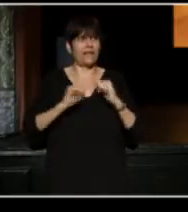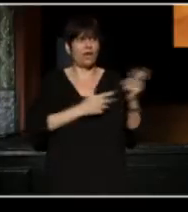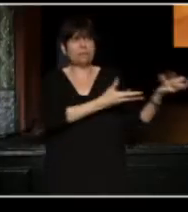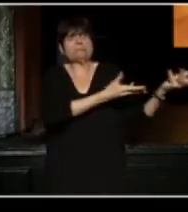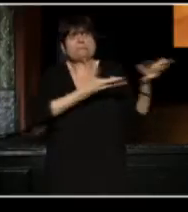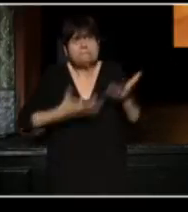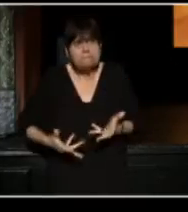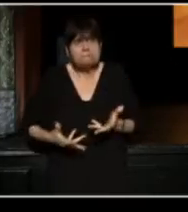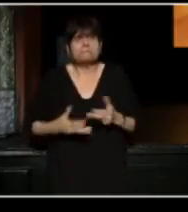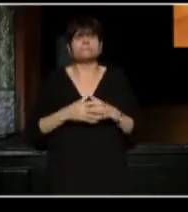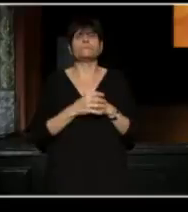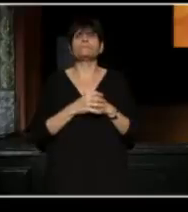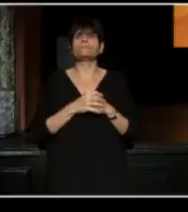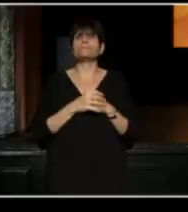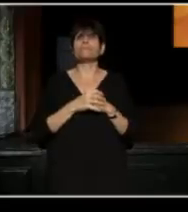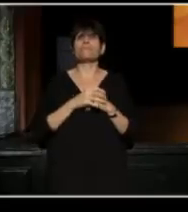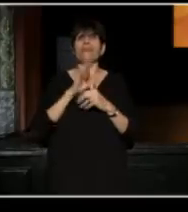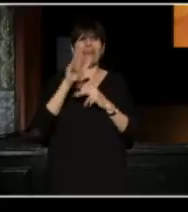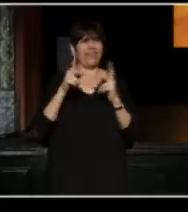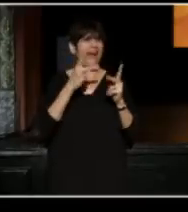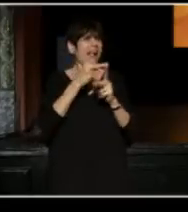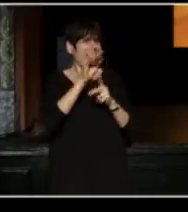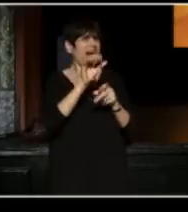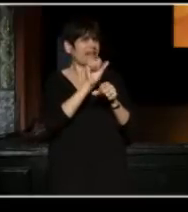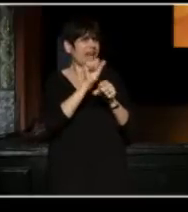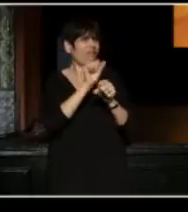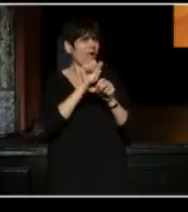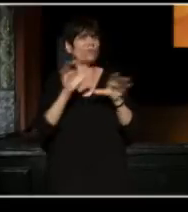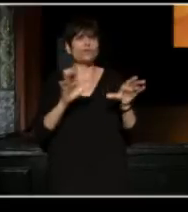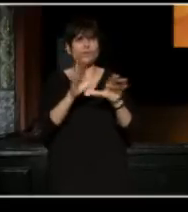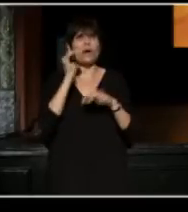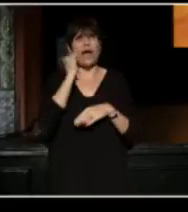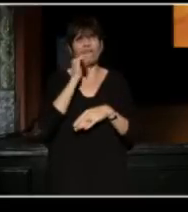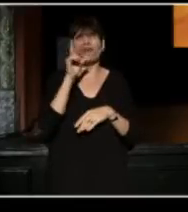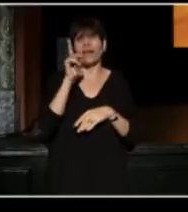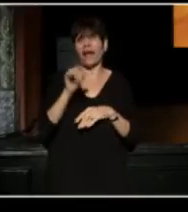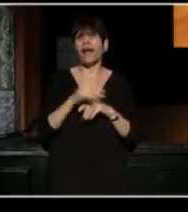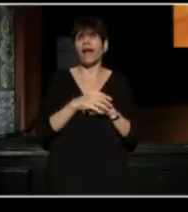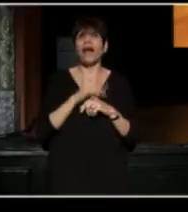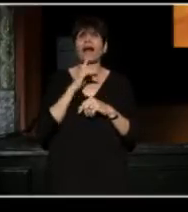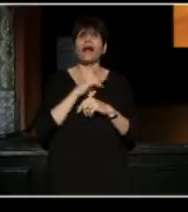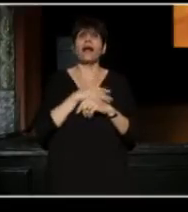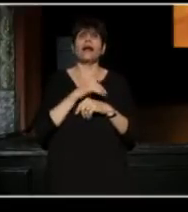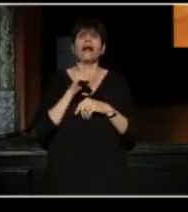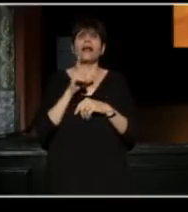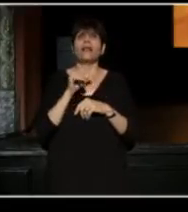It's that kind of work that we get to do everyday. It's the luxury we have.